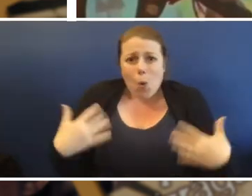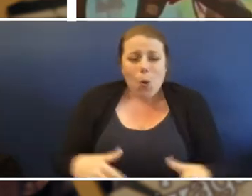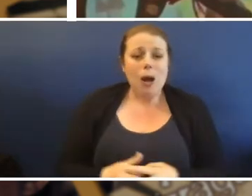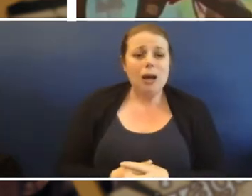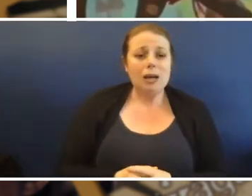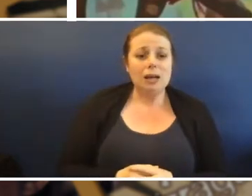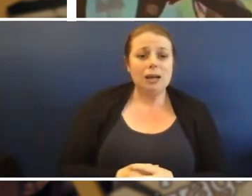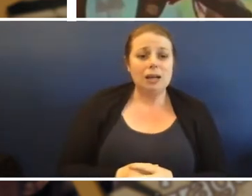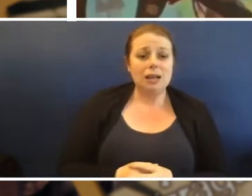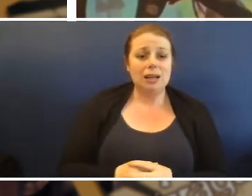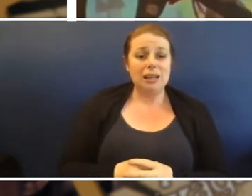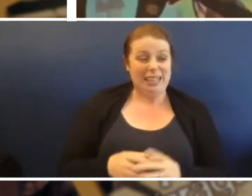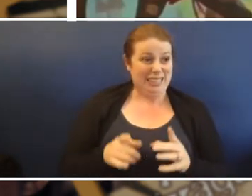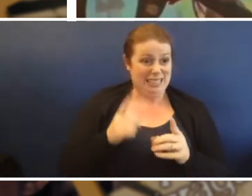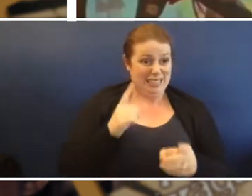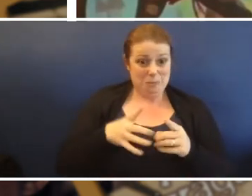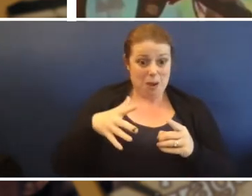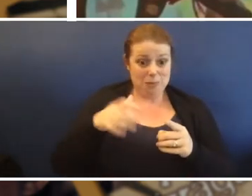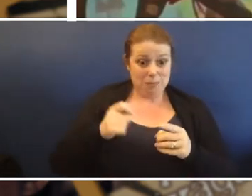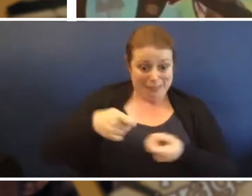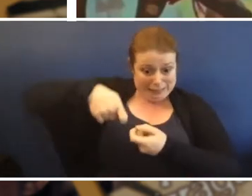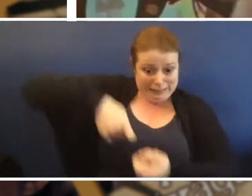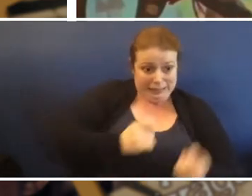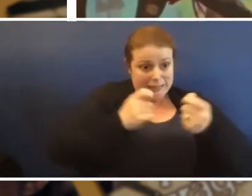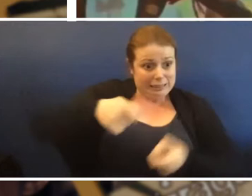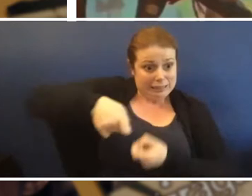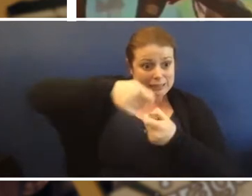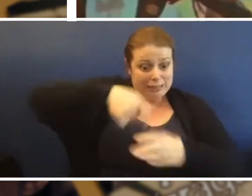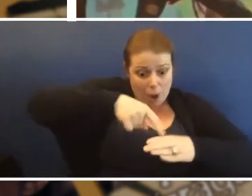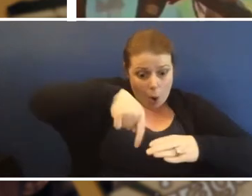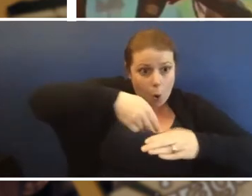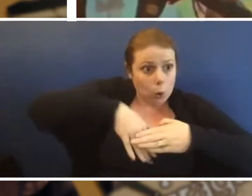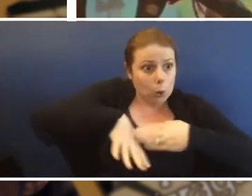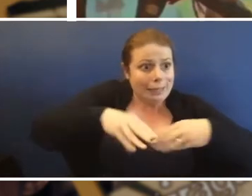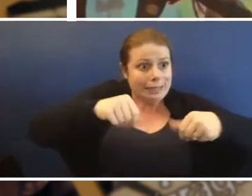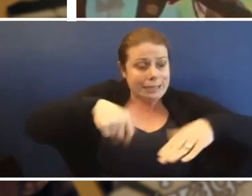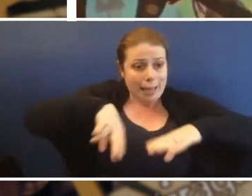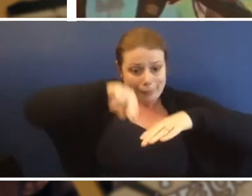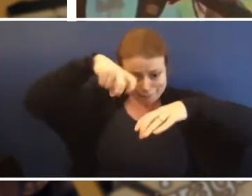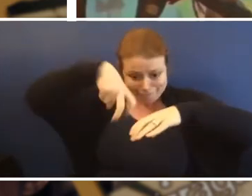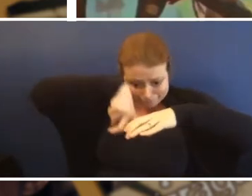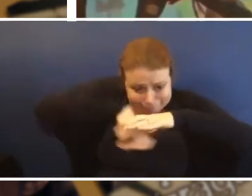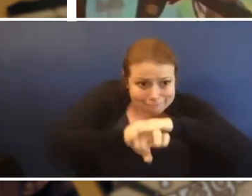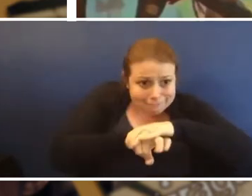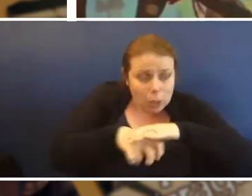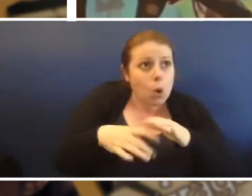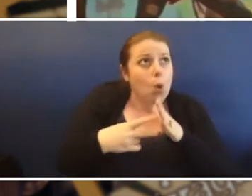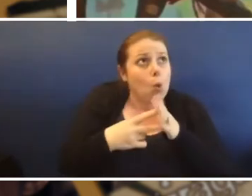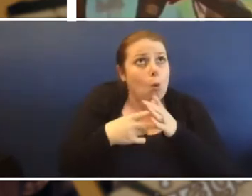we dig a big hole and we lie in the sand till they go over that's how annoying they are.